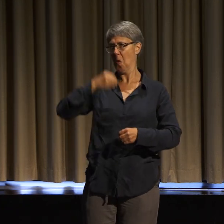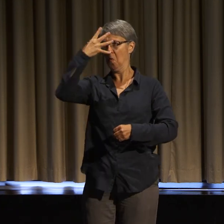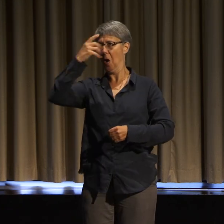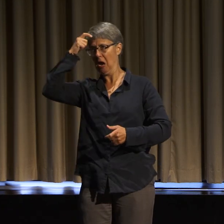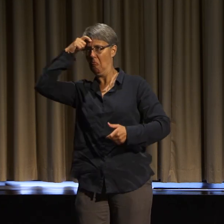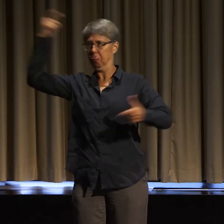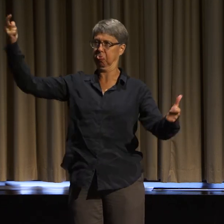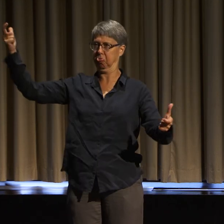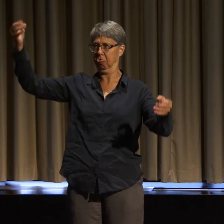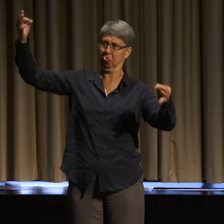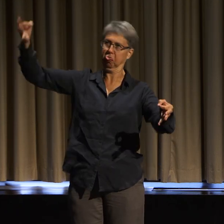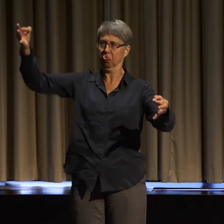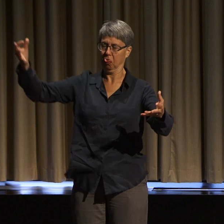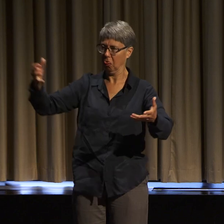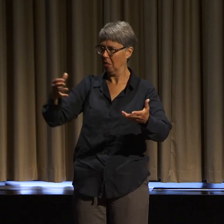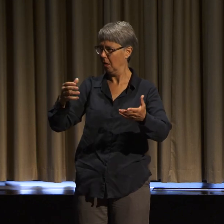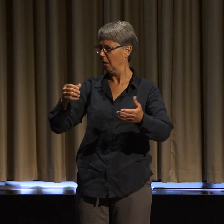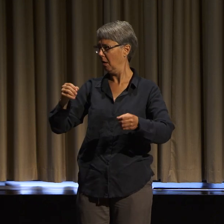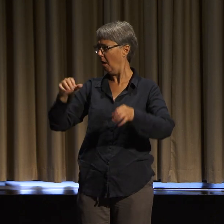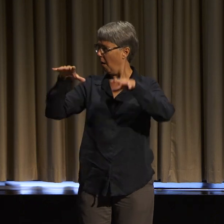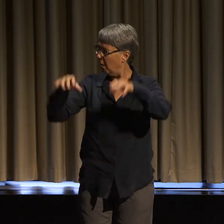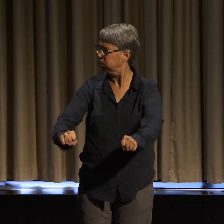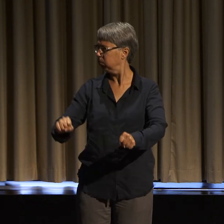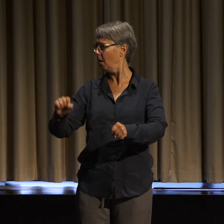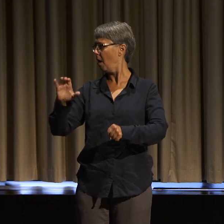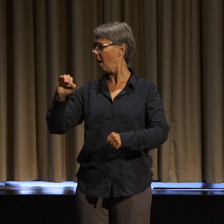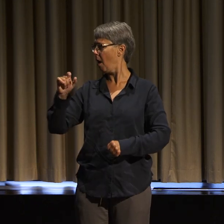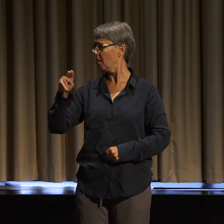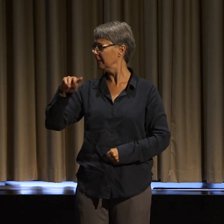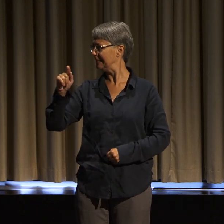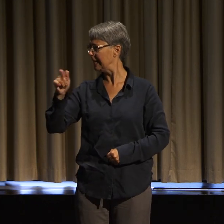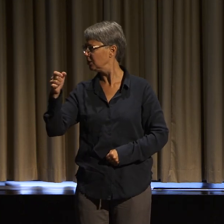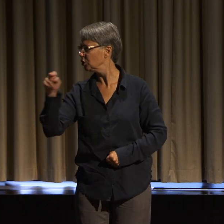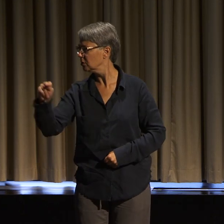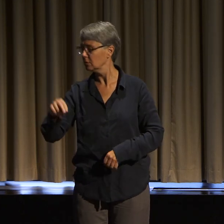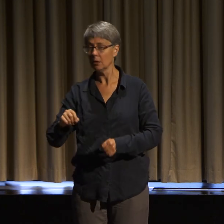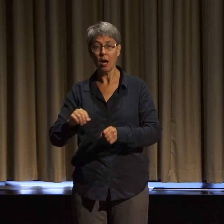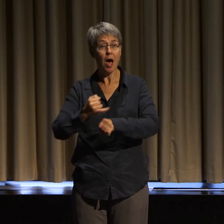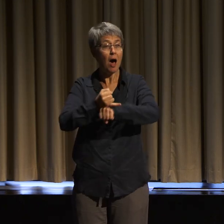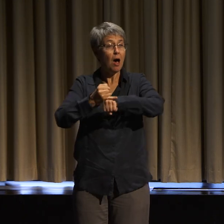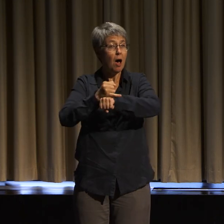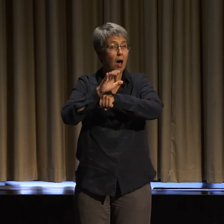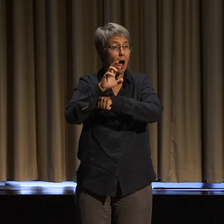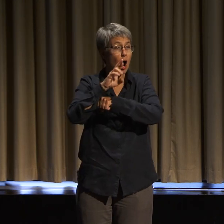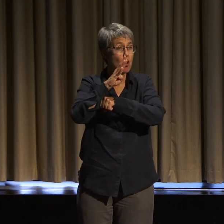the Caribbean, colonization, the US South, anti-black racism,